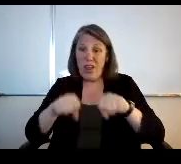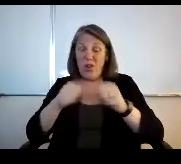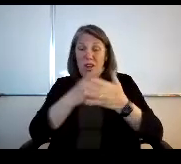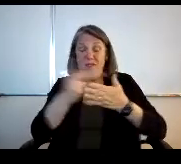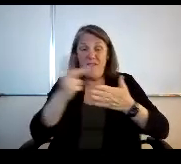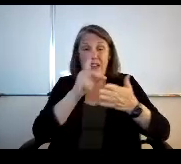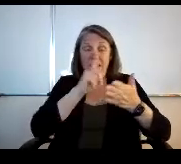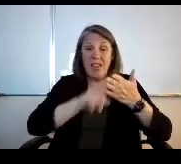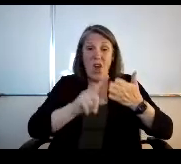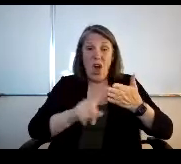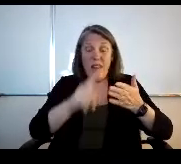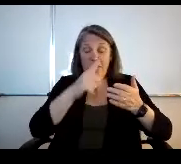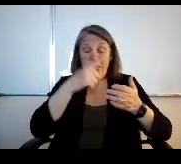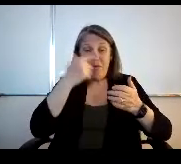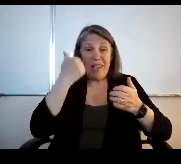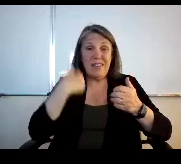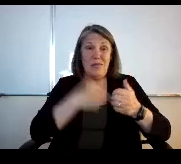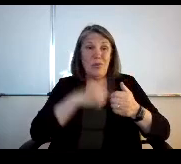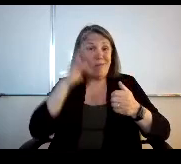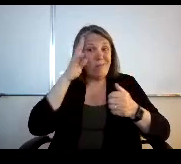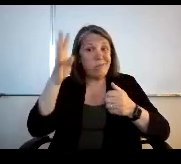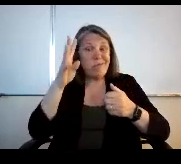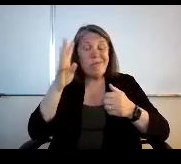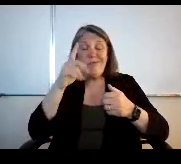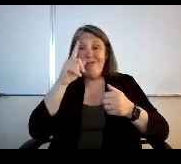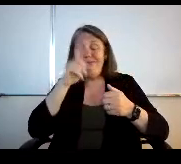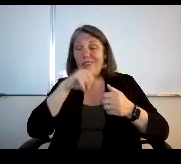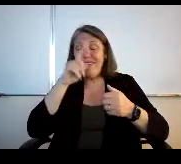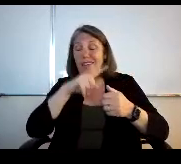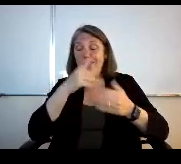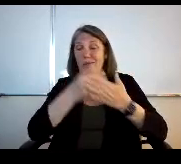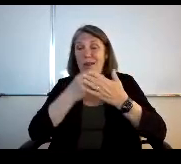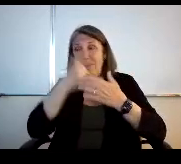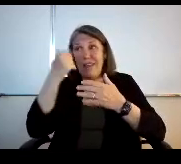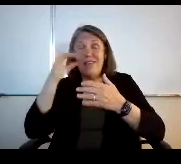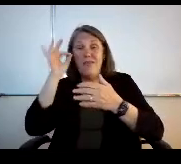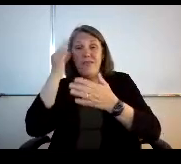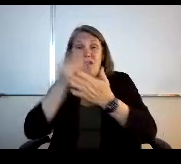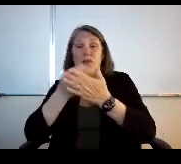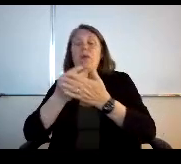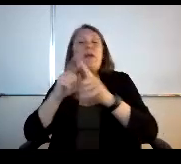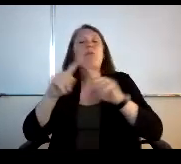wage because it was federal money, so the wage matches what we would pay